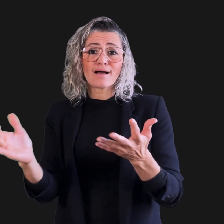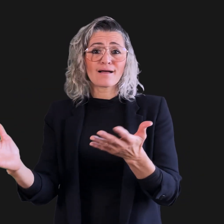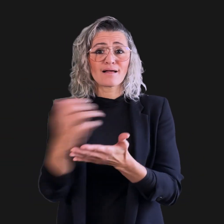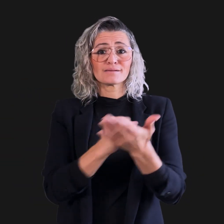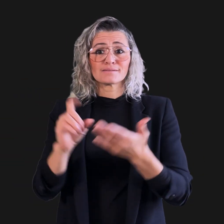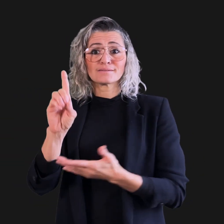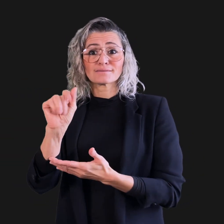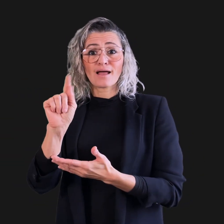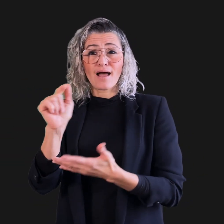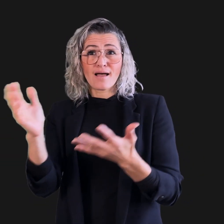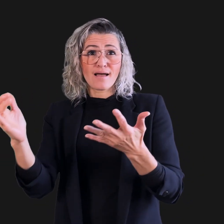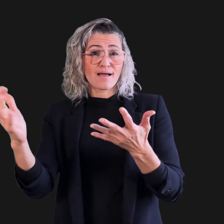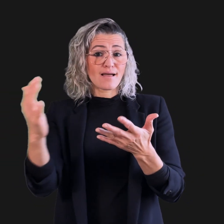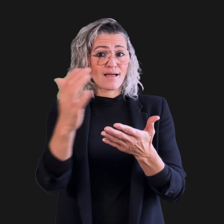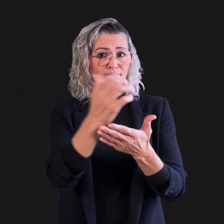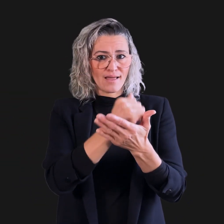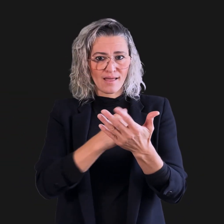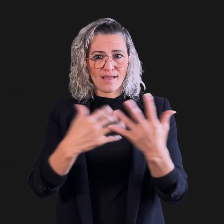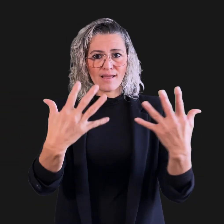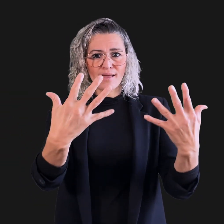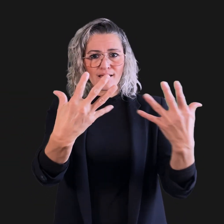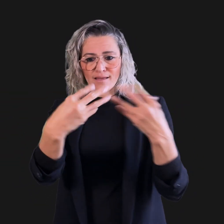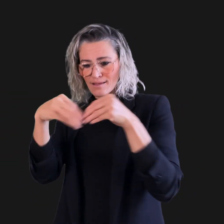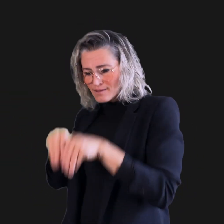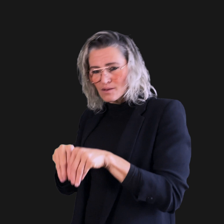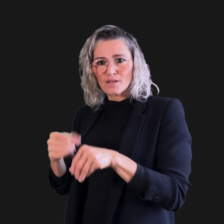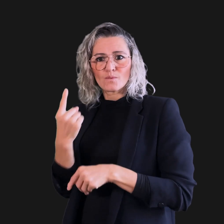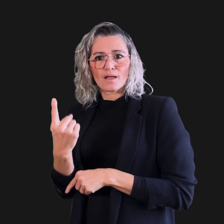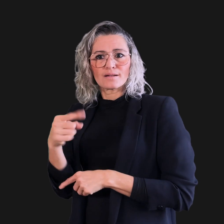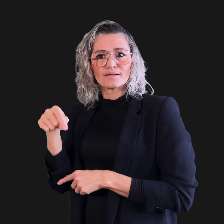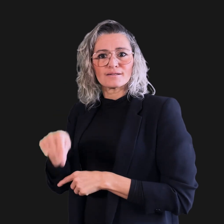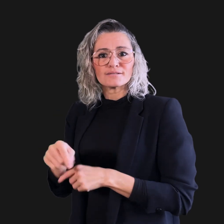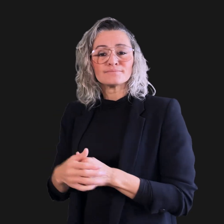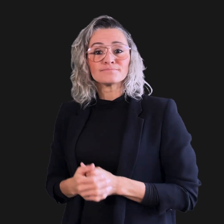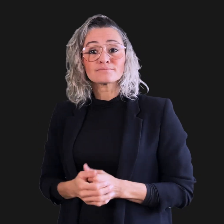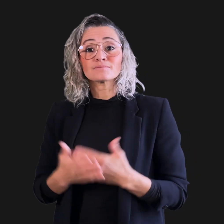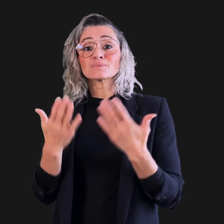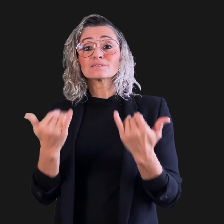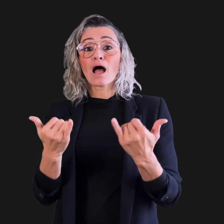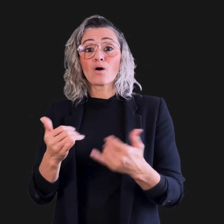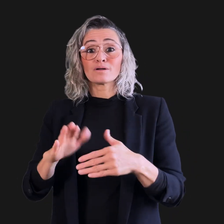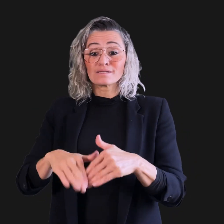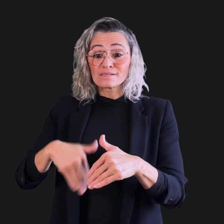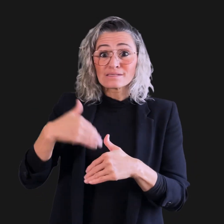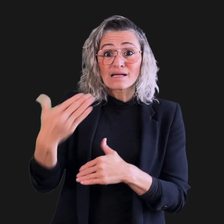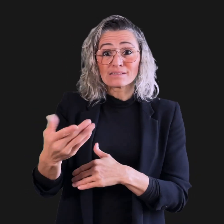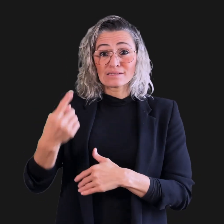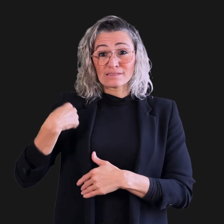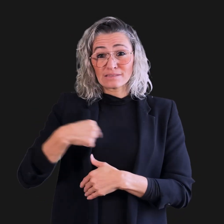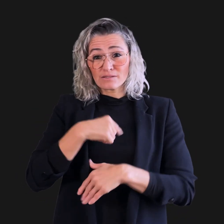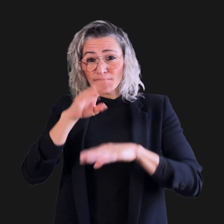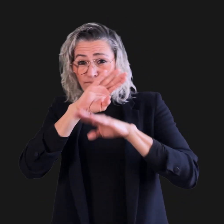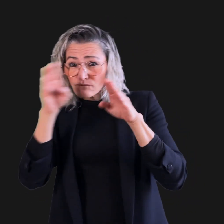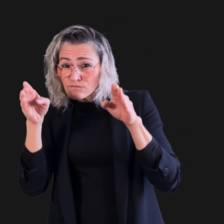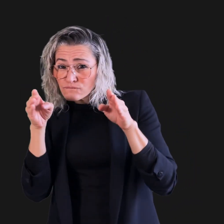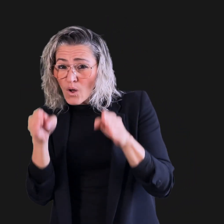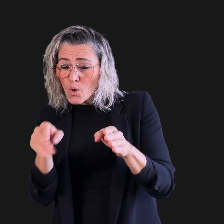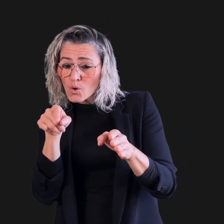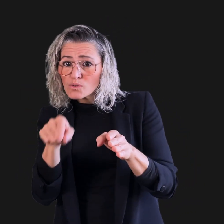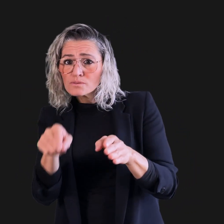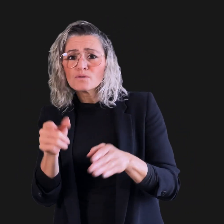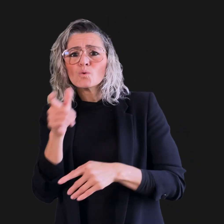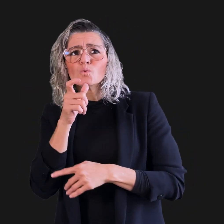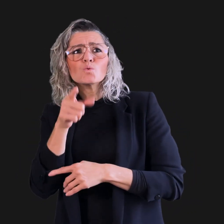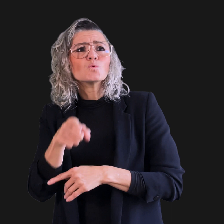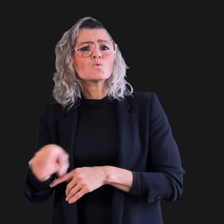Collecting demographic data from those using traditional forms